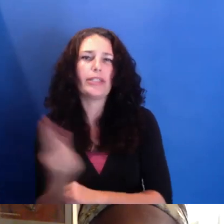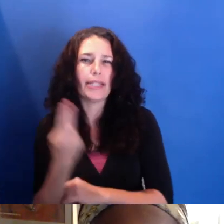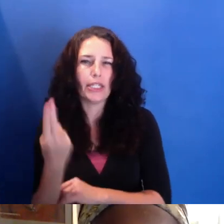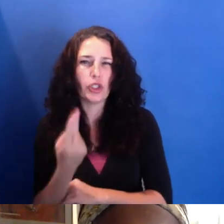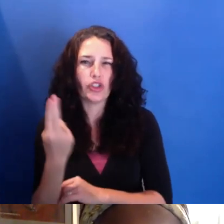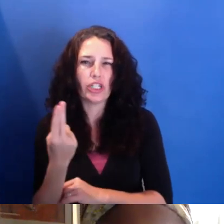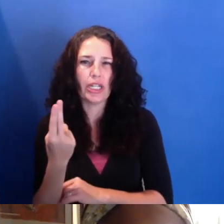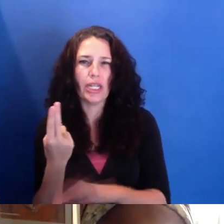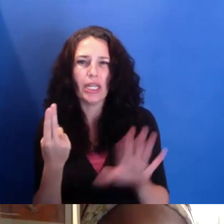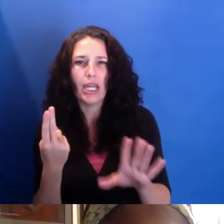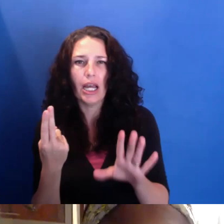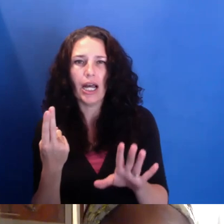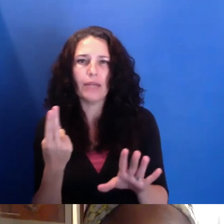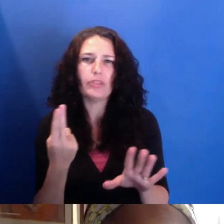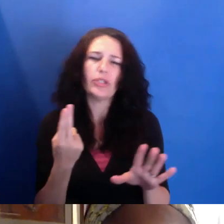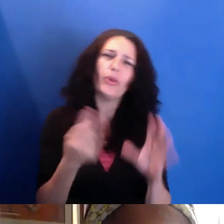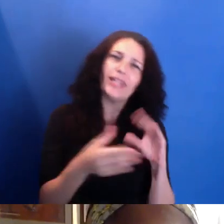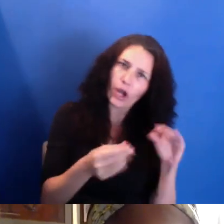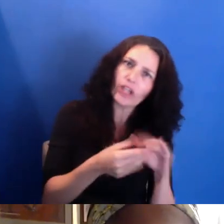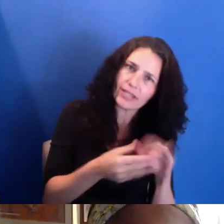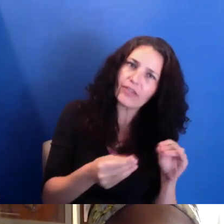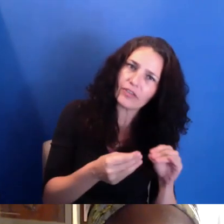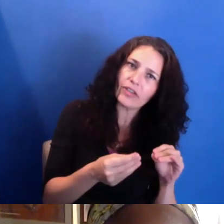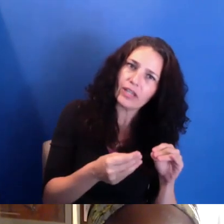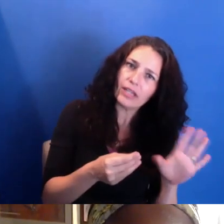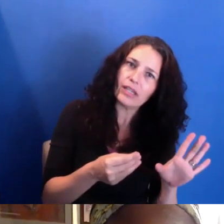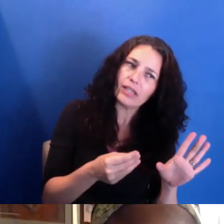The narrative is there as a way that we relate to each other,